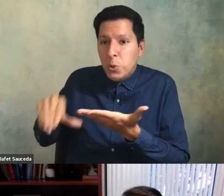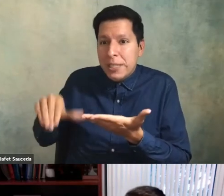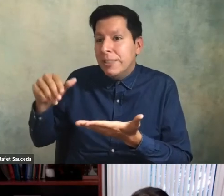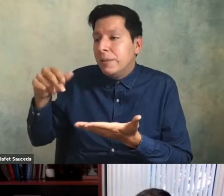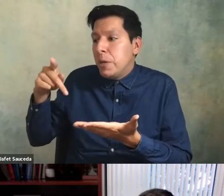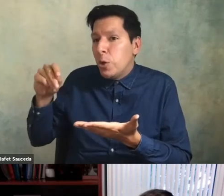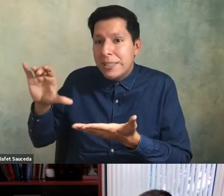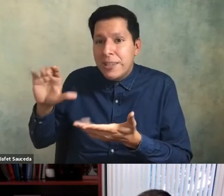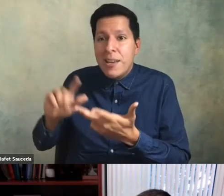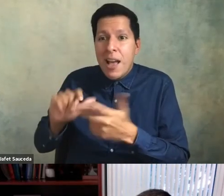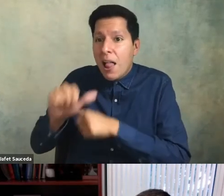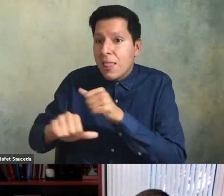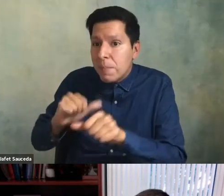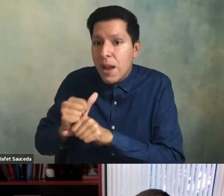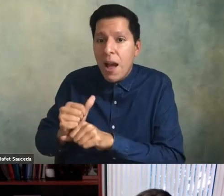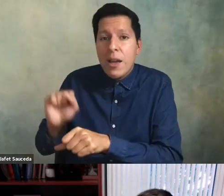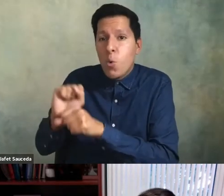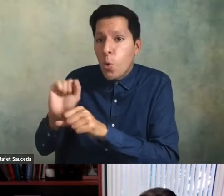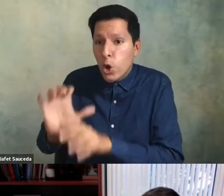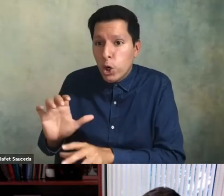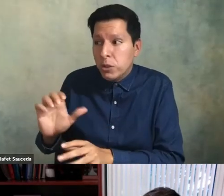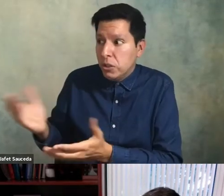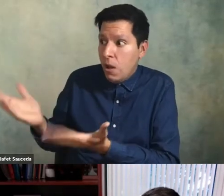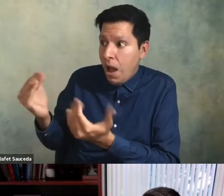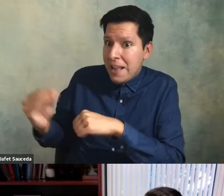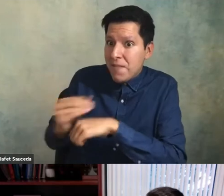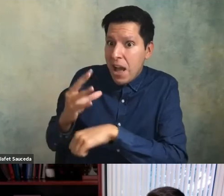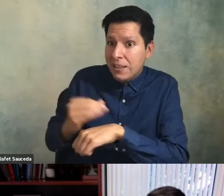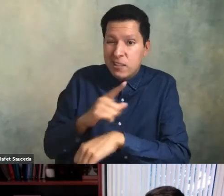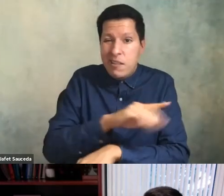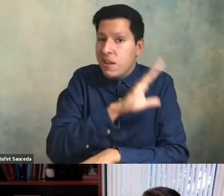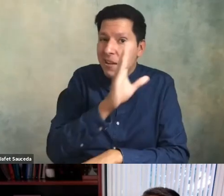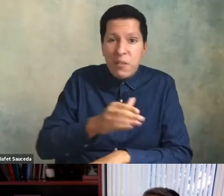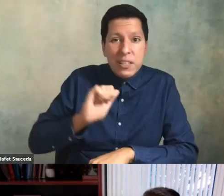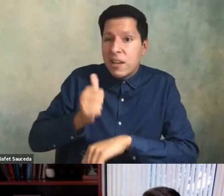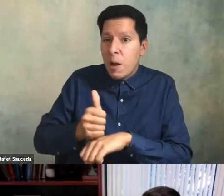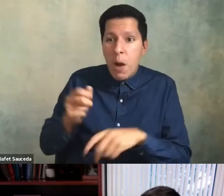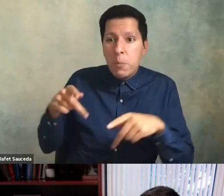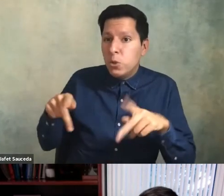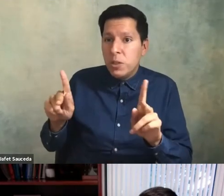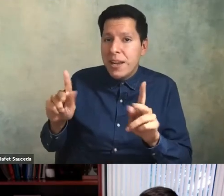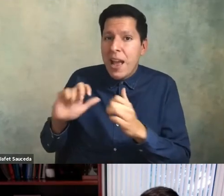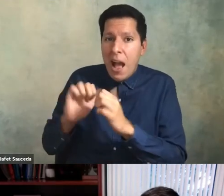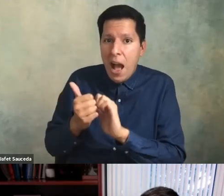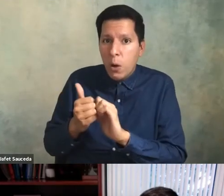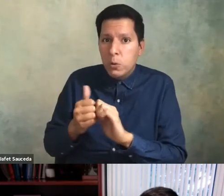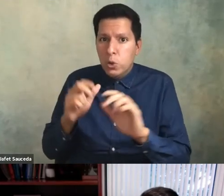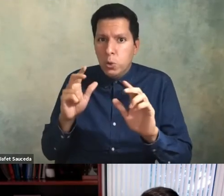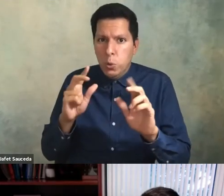alumni of color to advise the institution on how to invest in the reparation of institutional harm